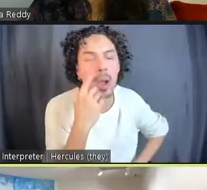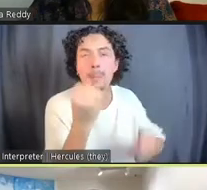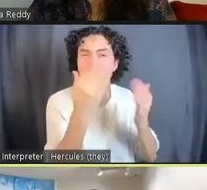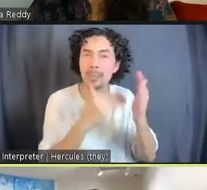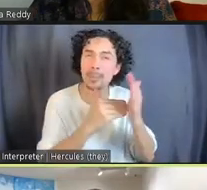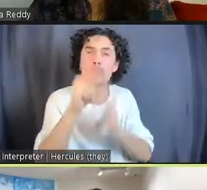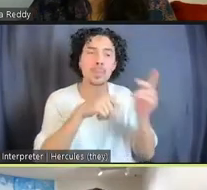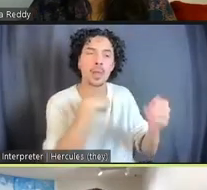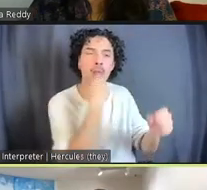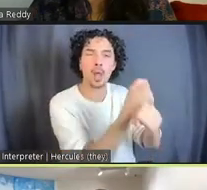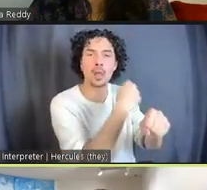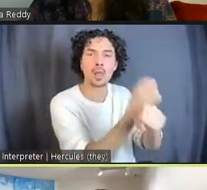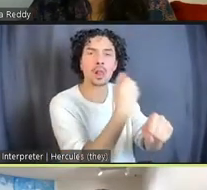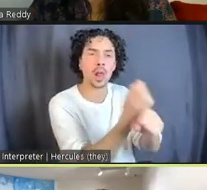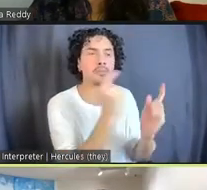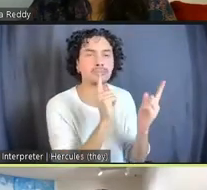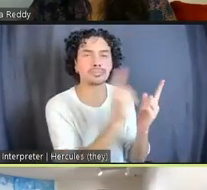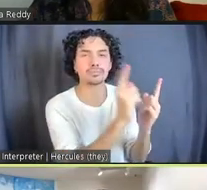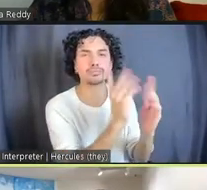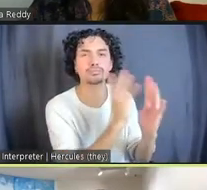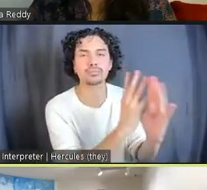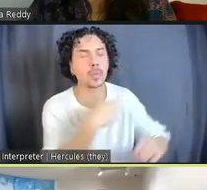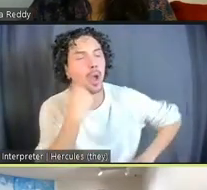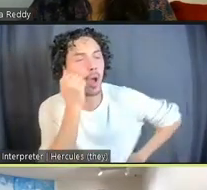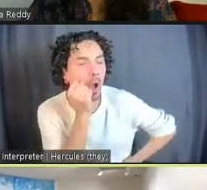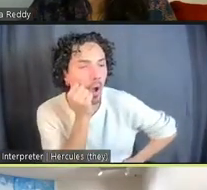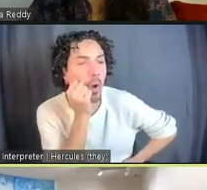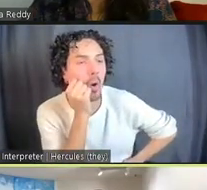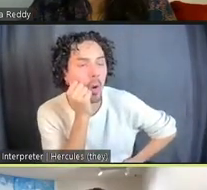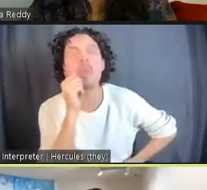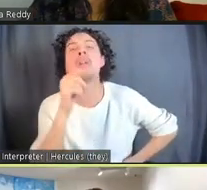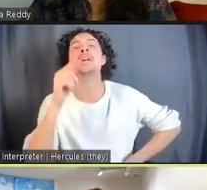And so I was interested in work that was actually doing something that very much